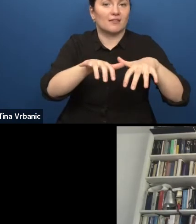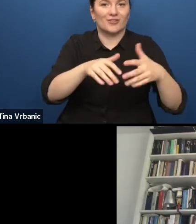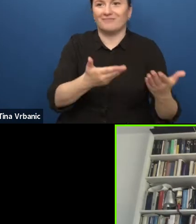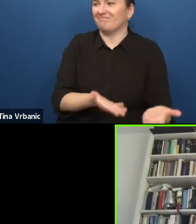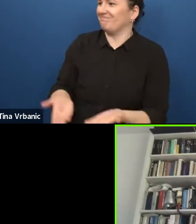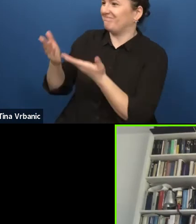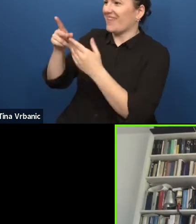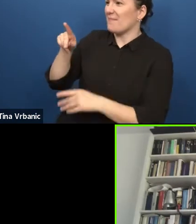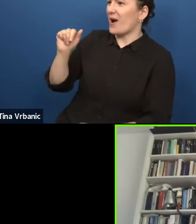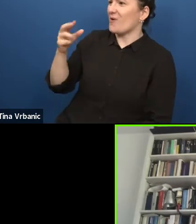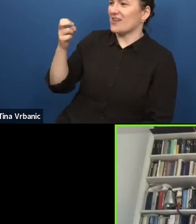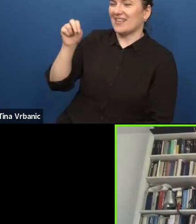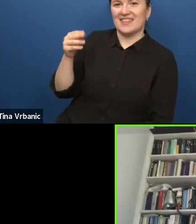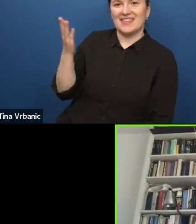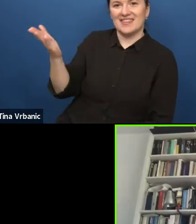Thank you for introducing me.